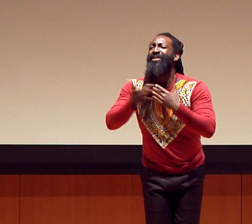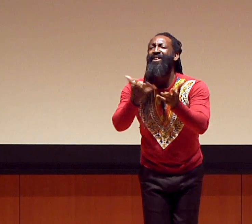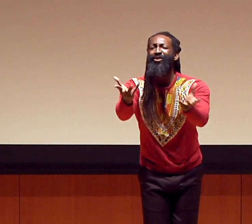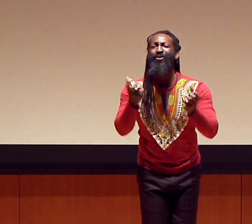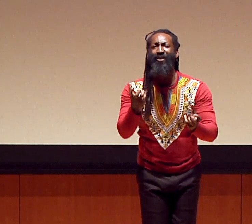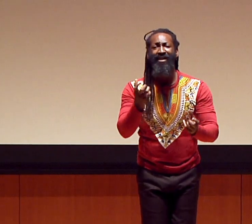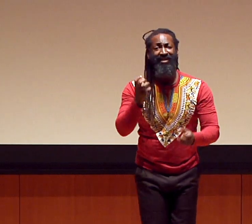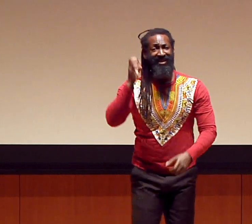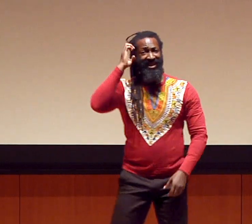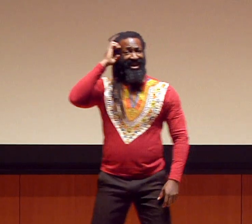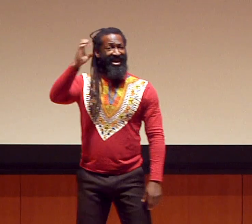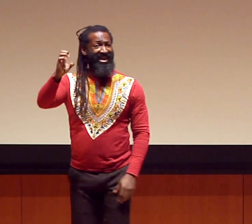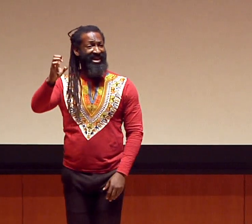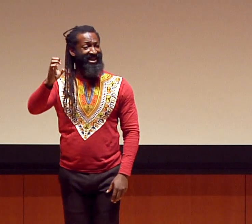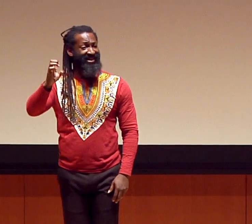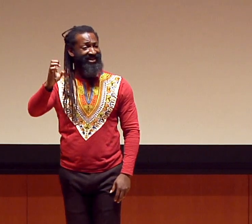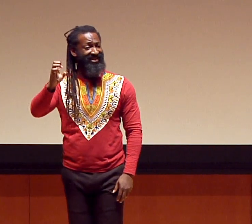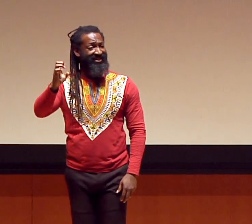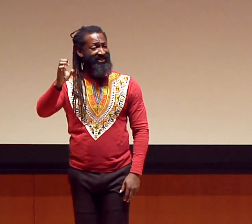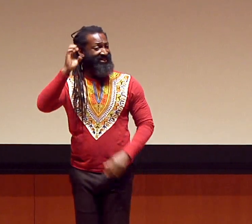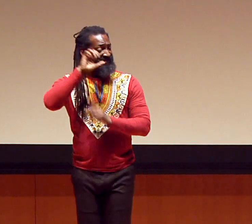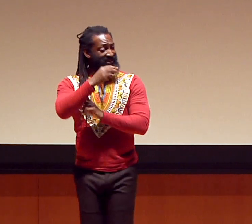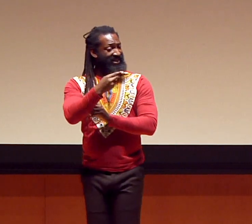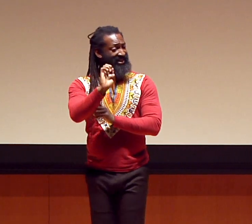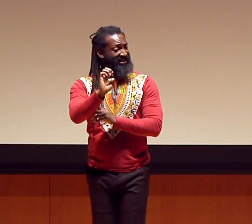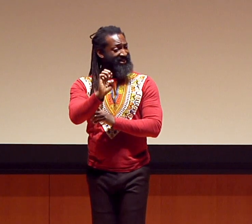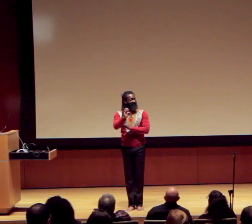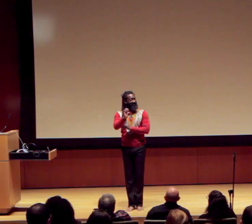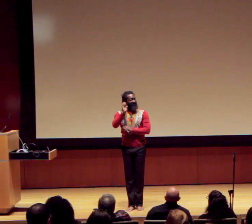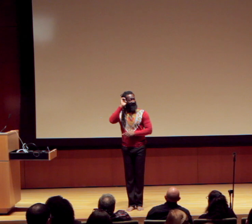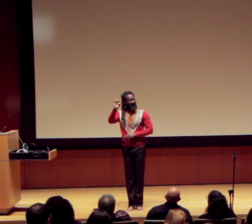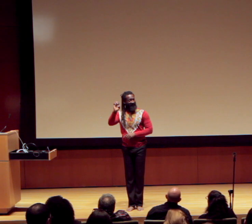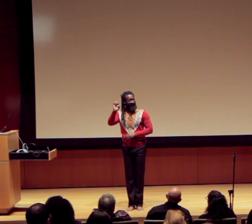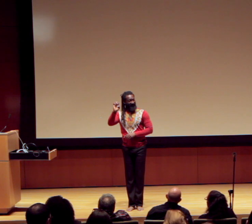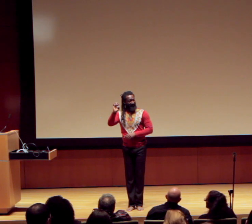You can be whatever you want to be.